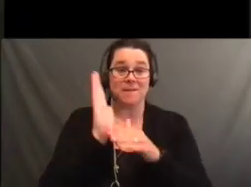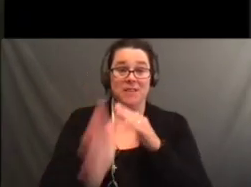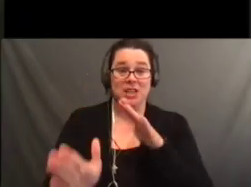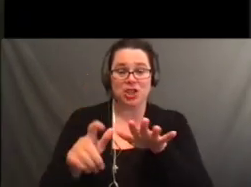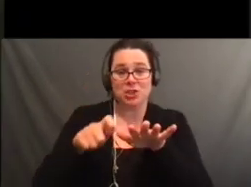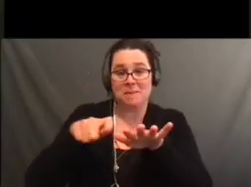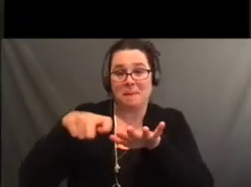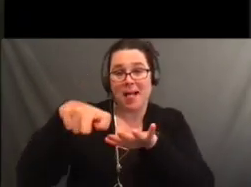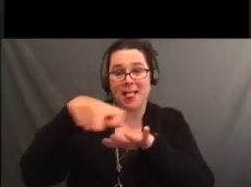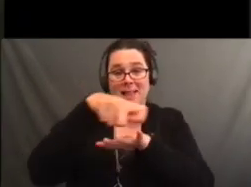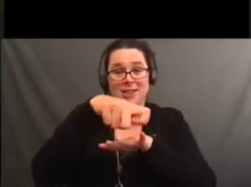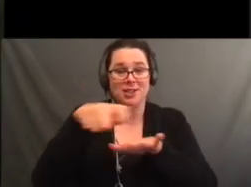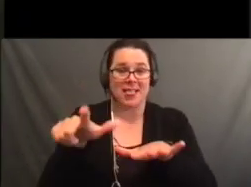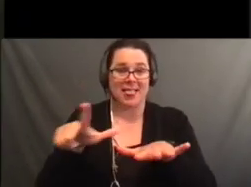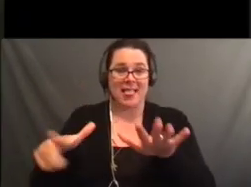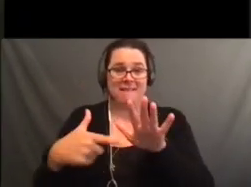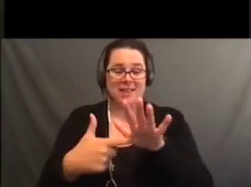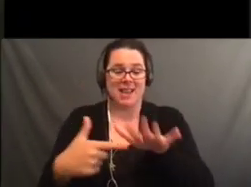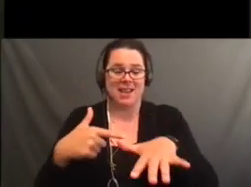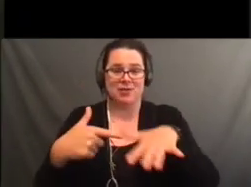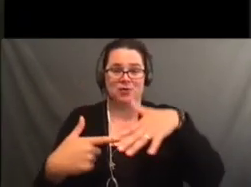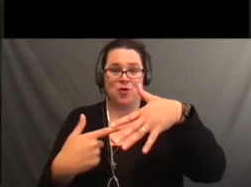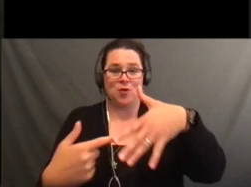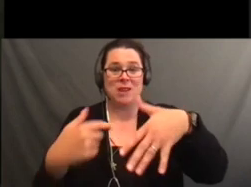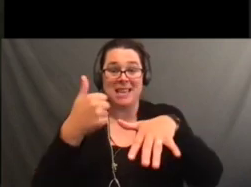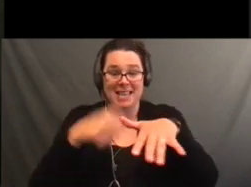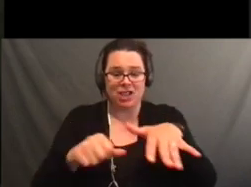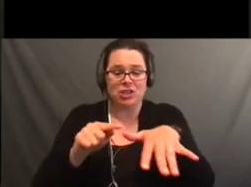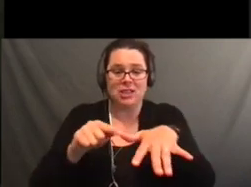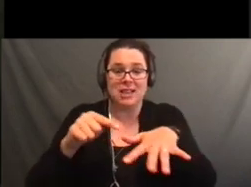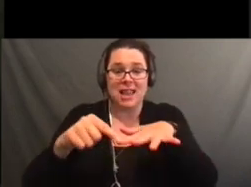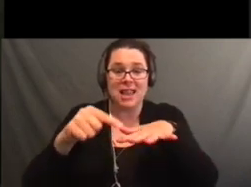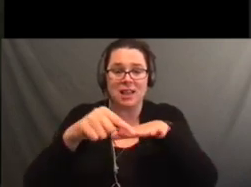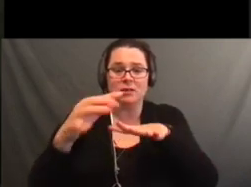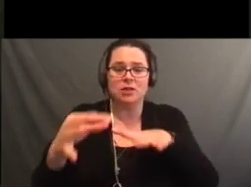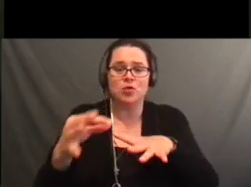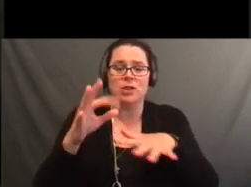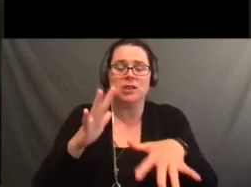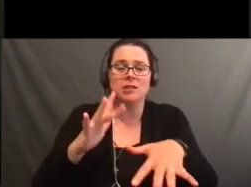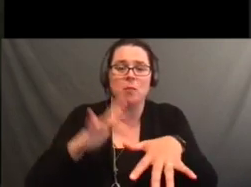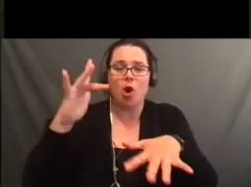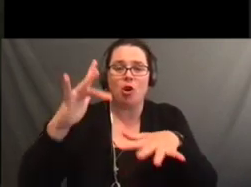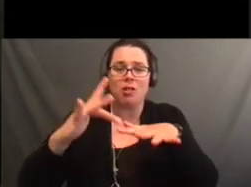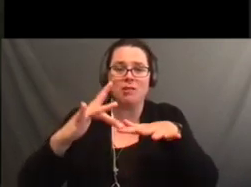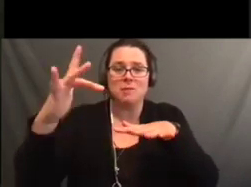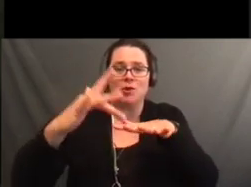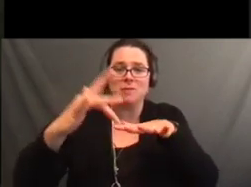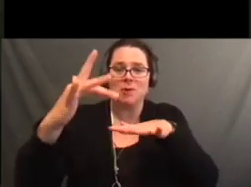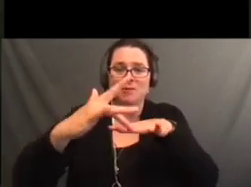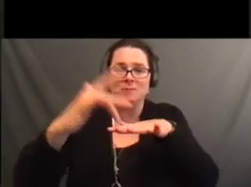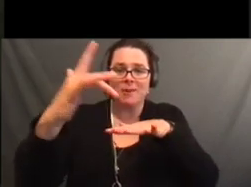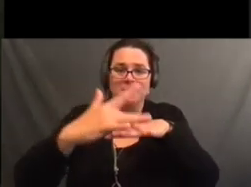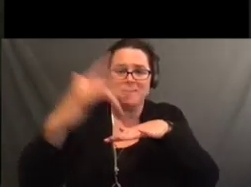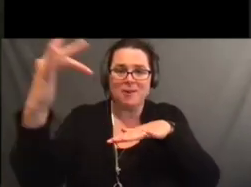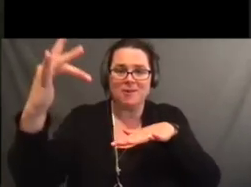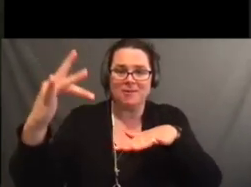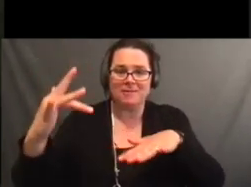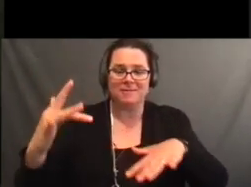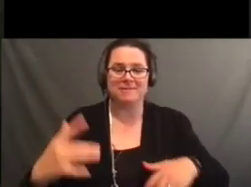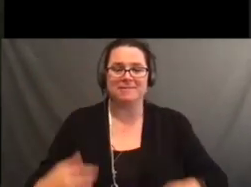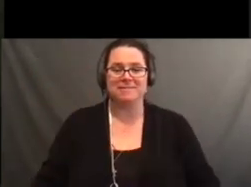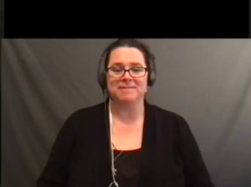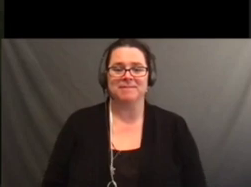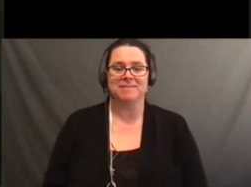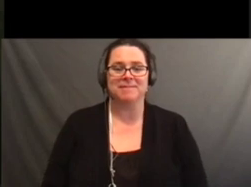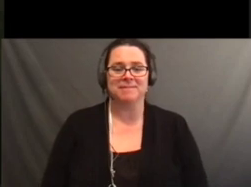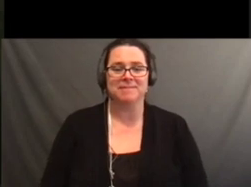Levi: So I got my set up. This is my monitor. This is my 32in TV monitor.